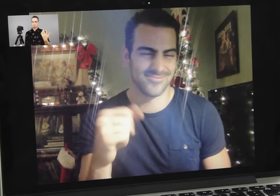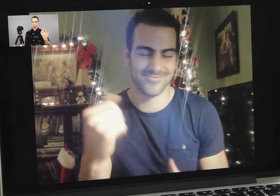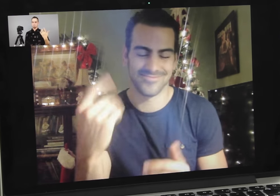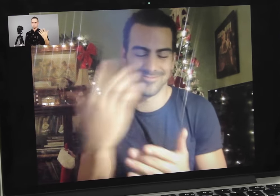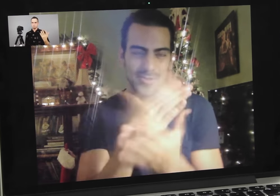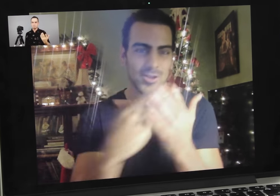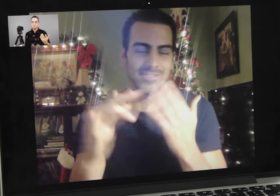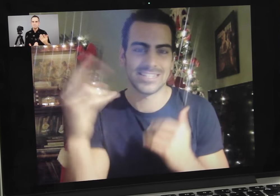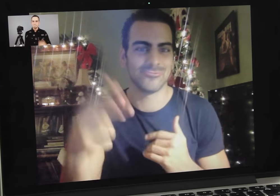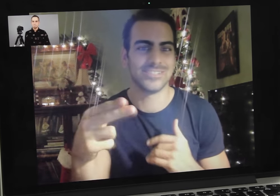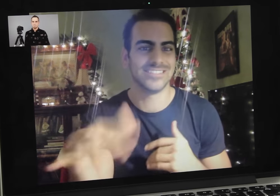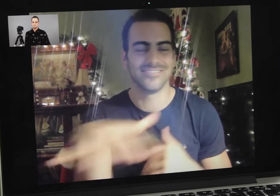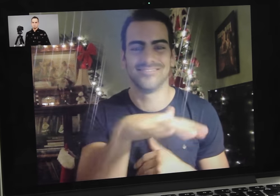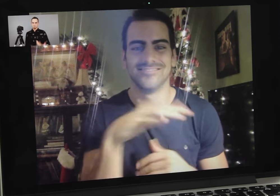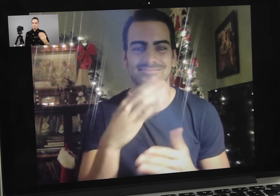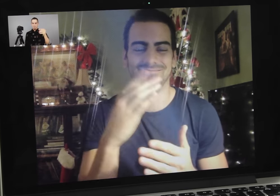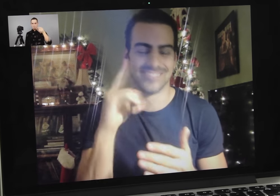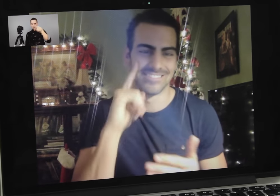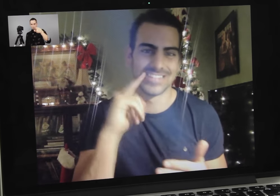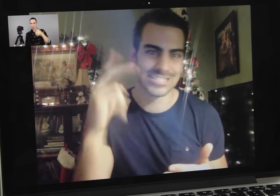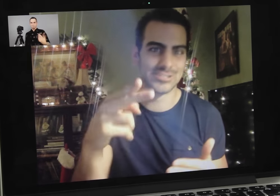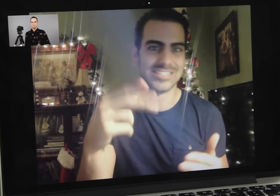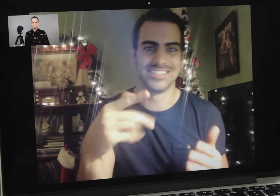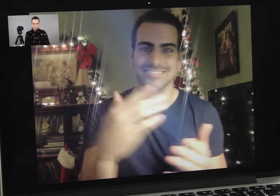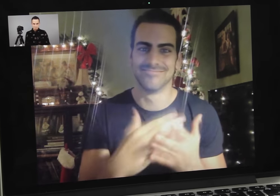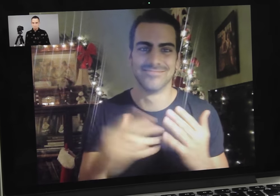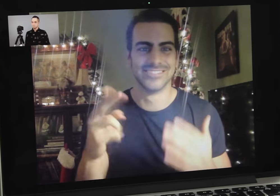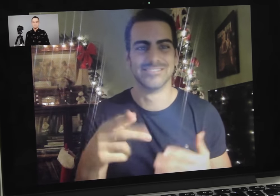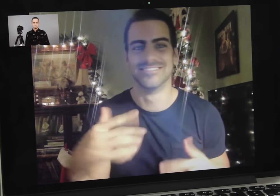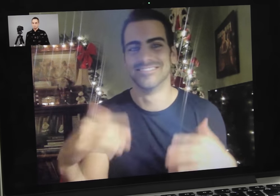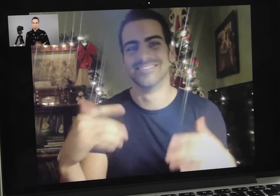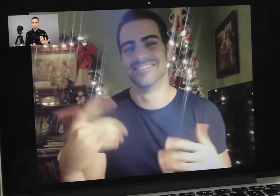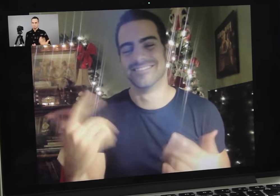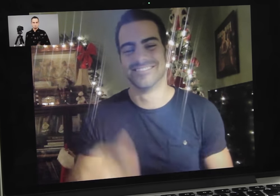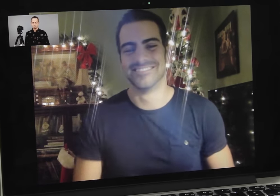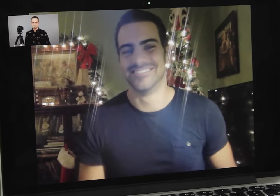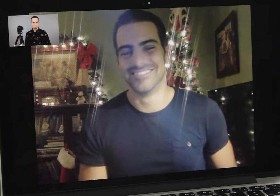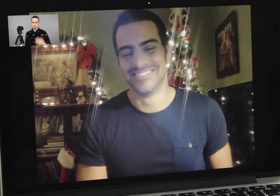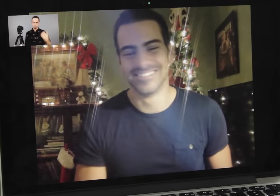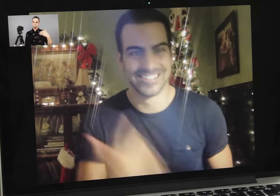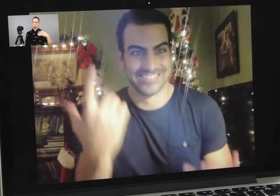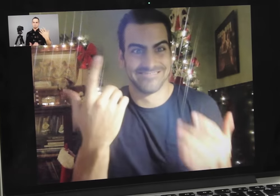Nyle: Definitely a part of our history, Deaf history.